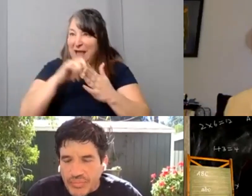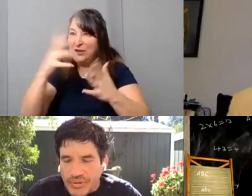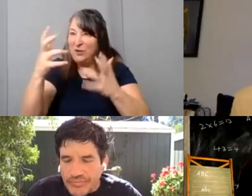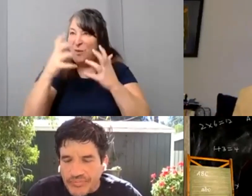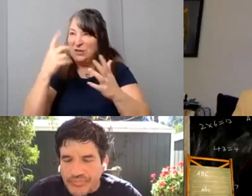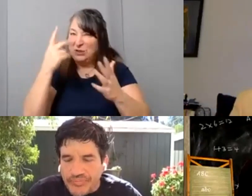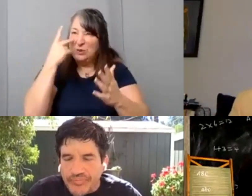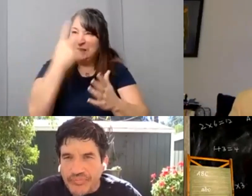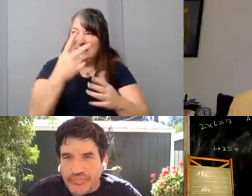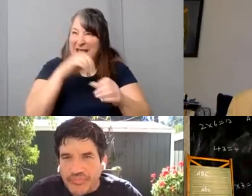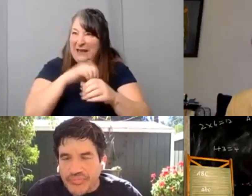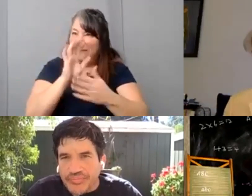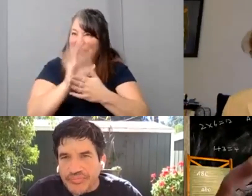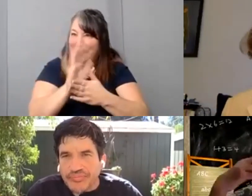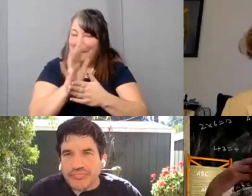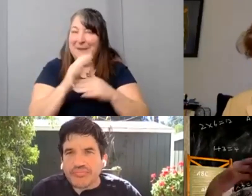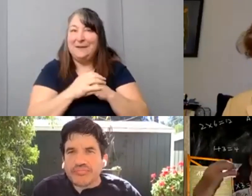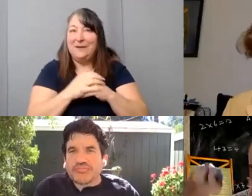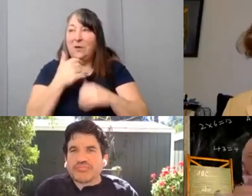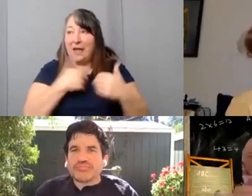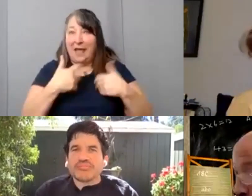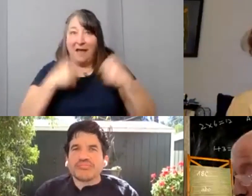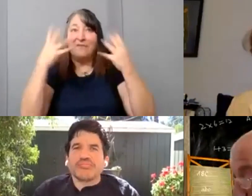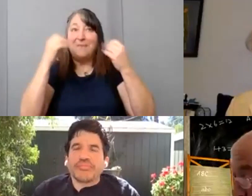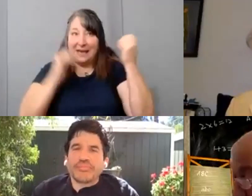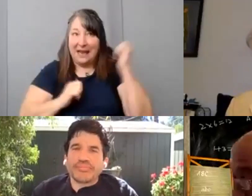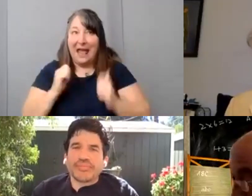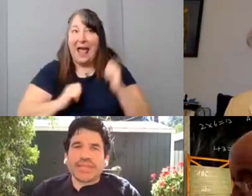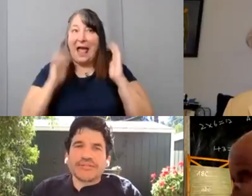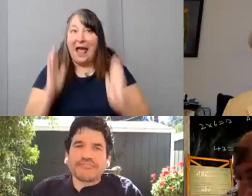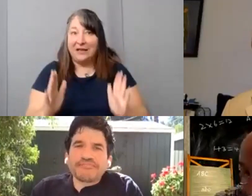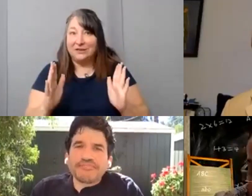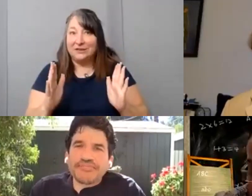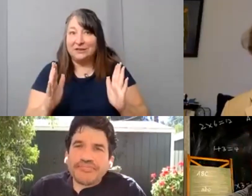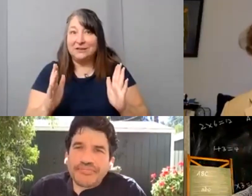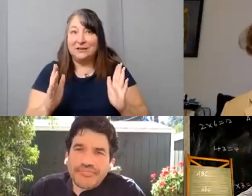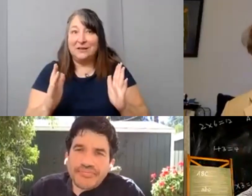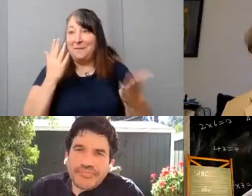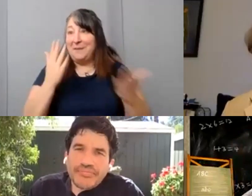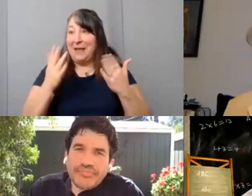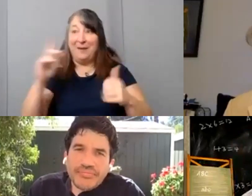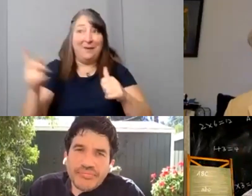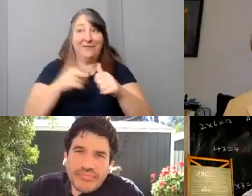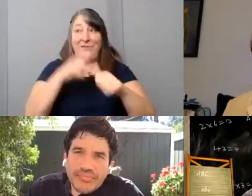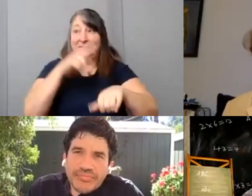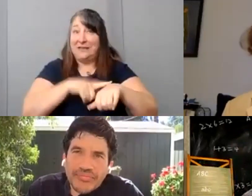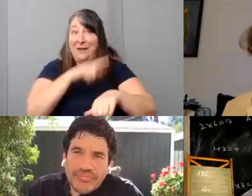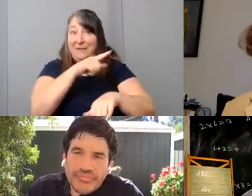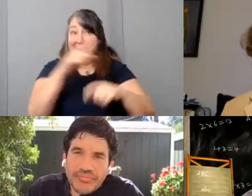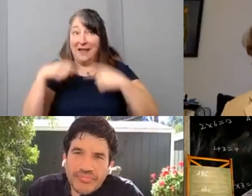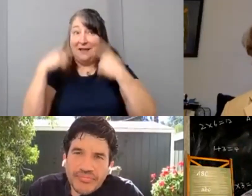Because you know, we have a lot of actors, that you know this is the you know, possibly the first time that they've ever made a film.